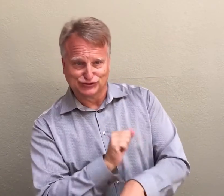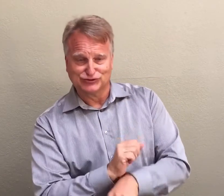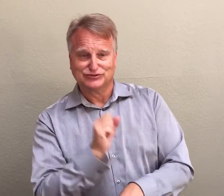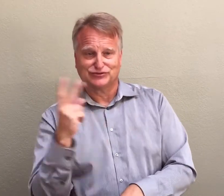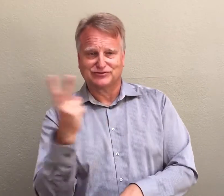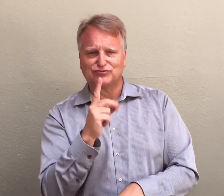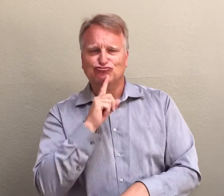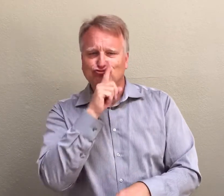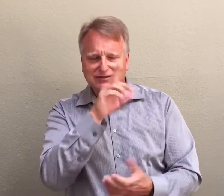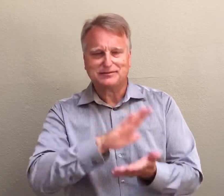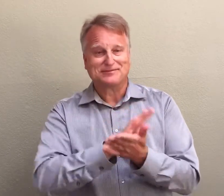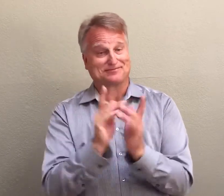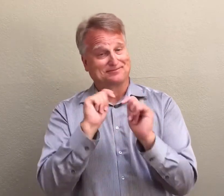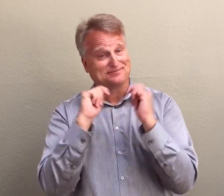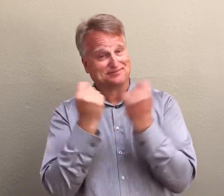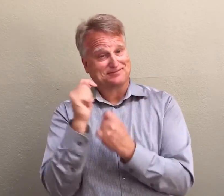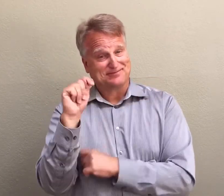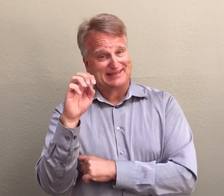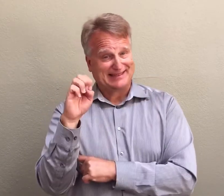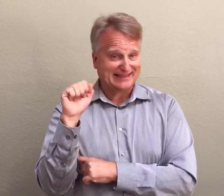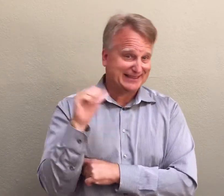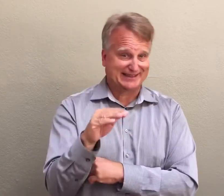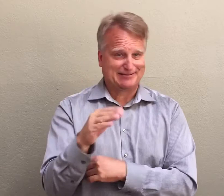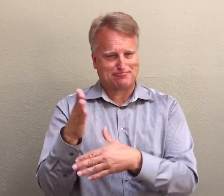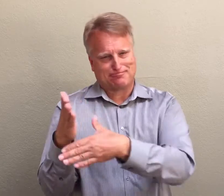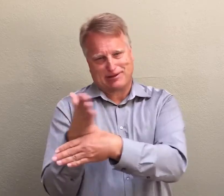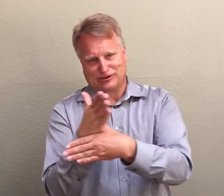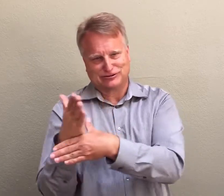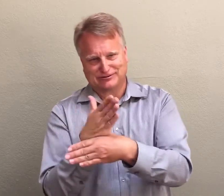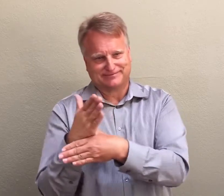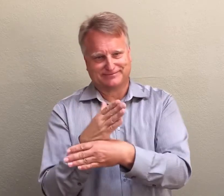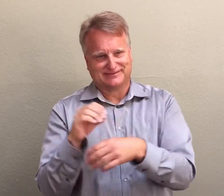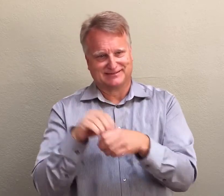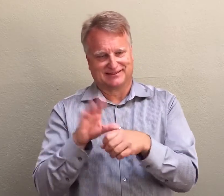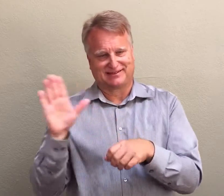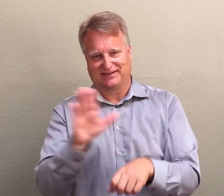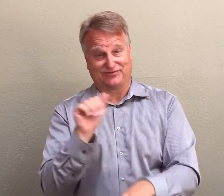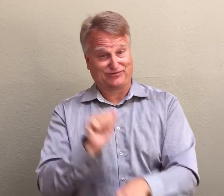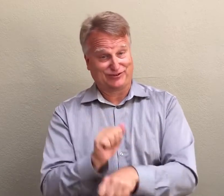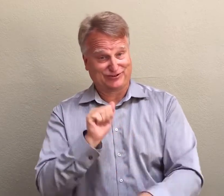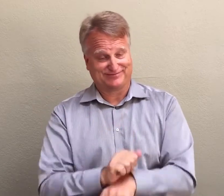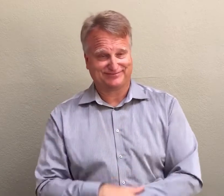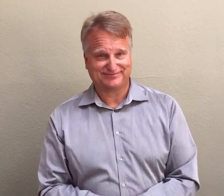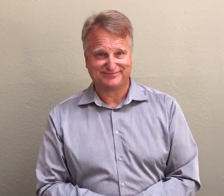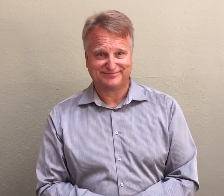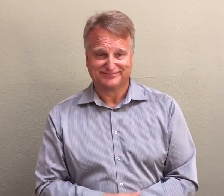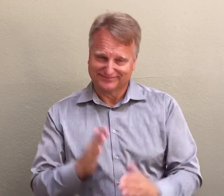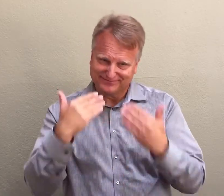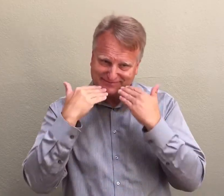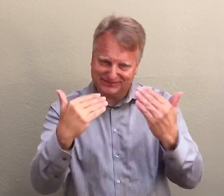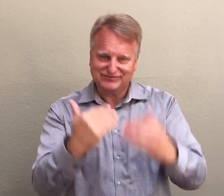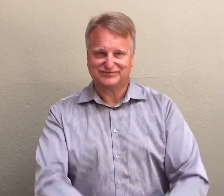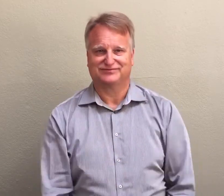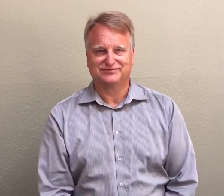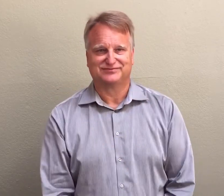so they can become genuine team partners in the work they do together. Thank you!